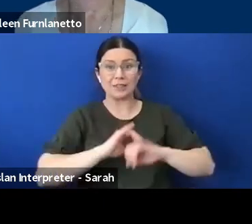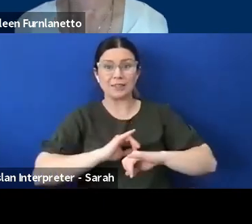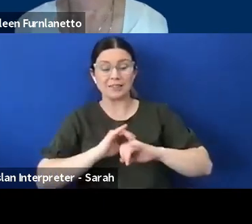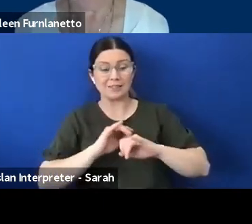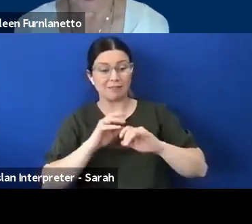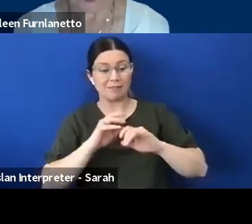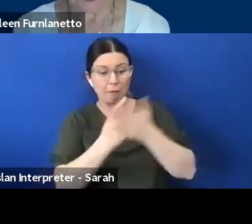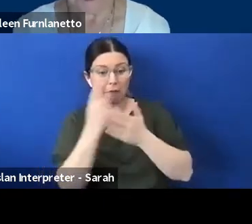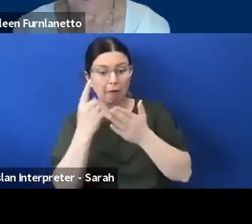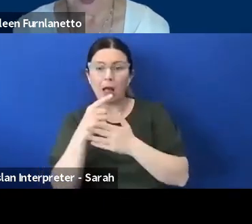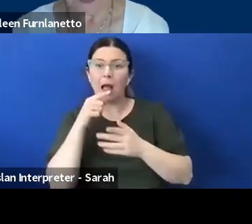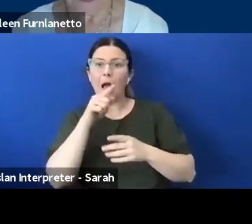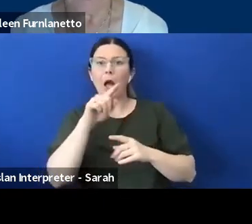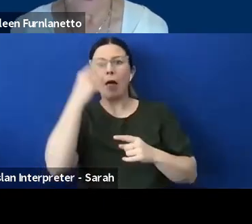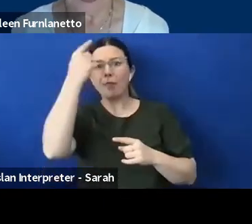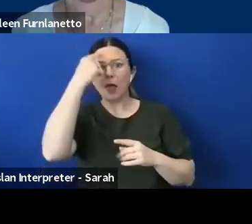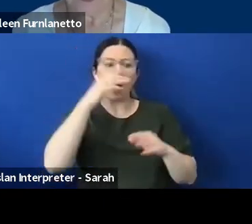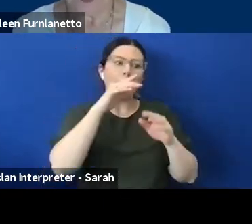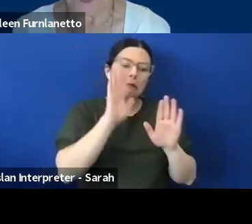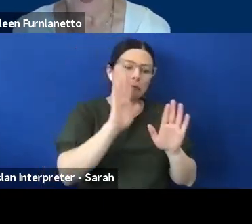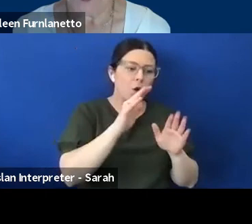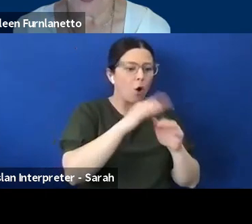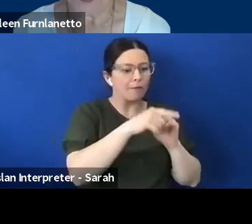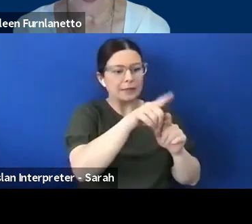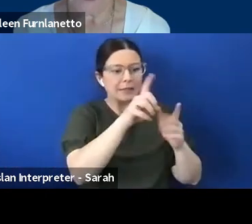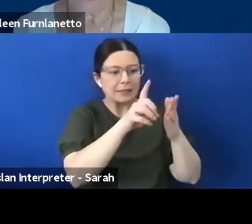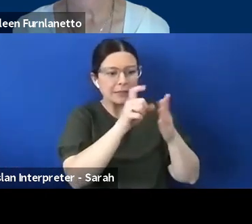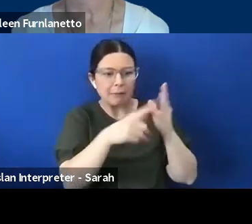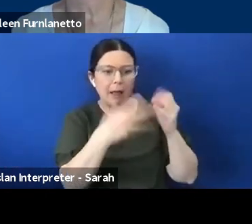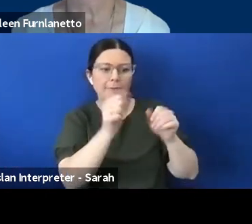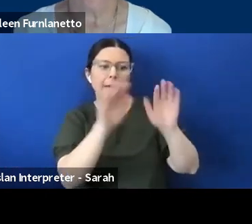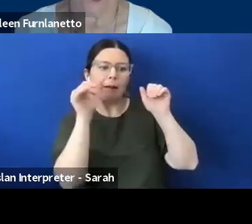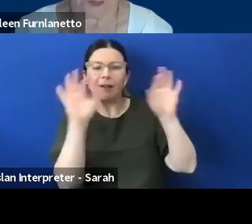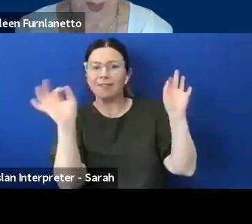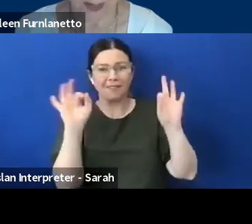so important that the emergency planning and response do not exclude or ignore the rights